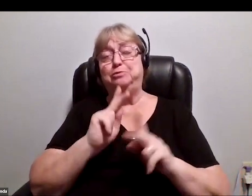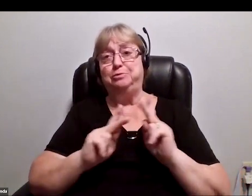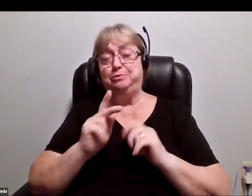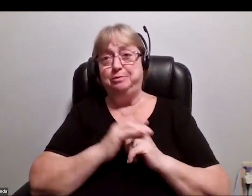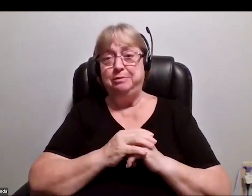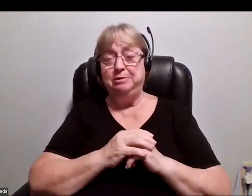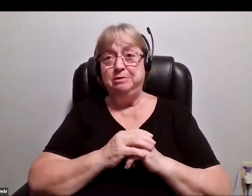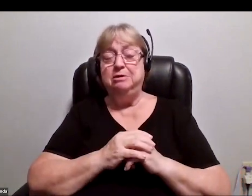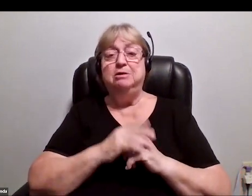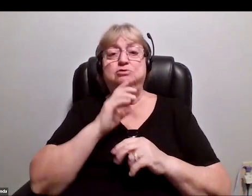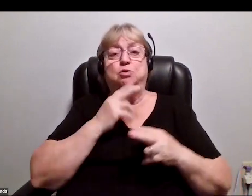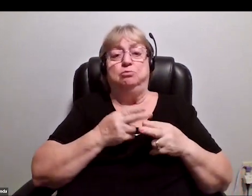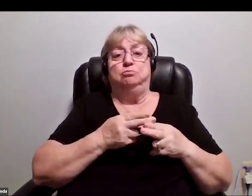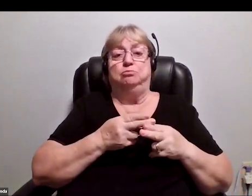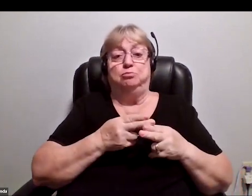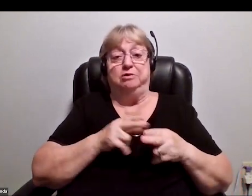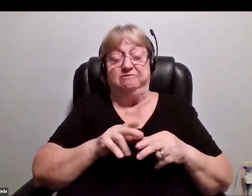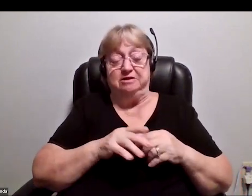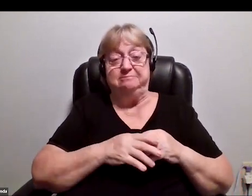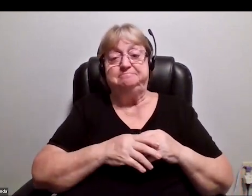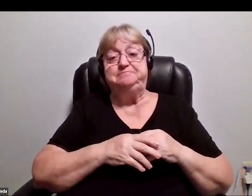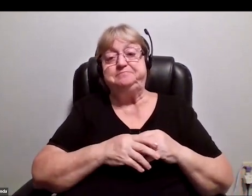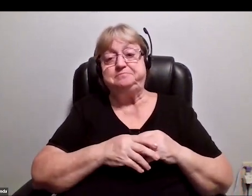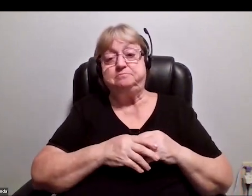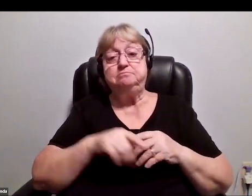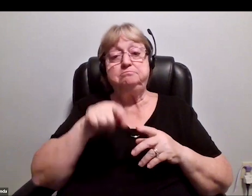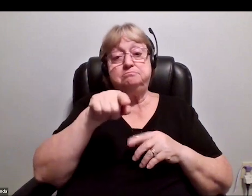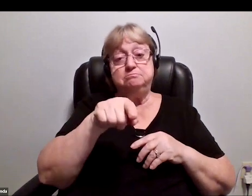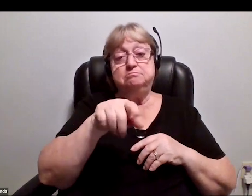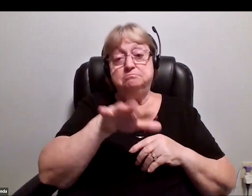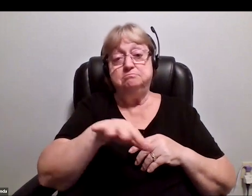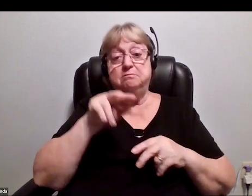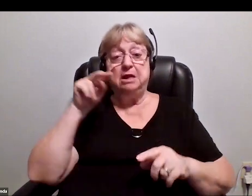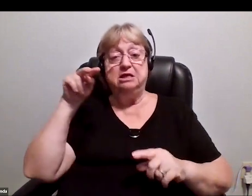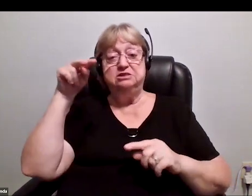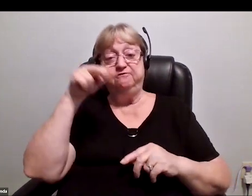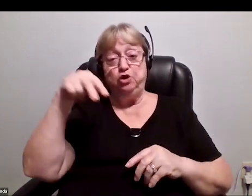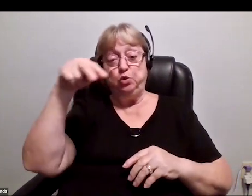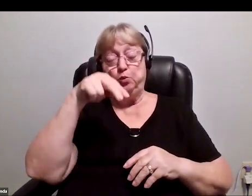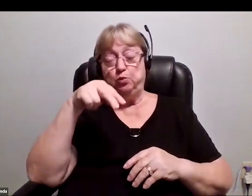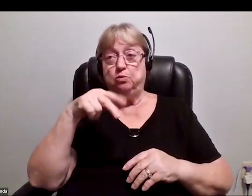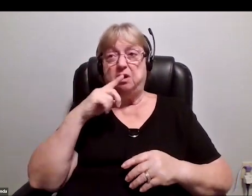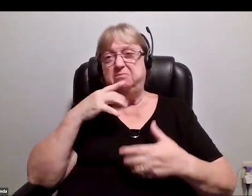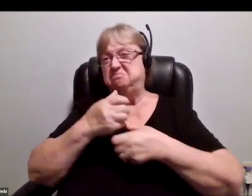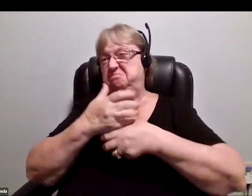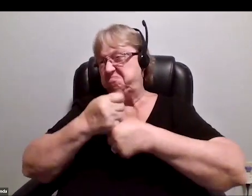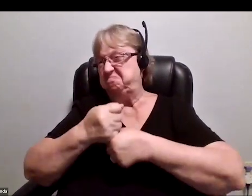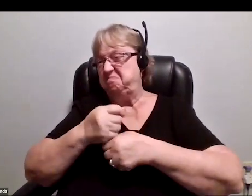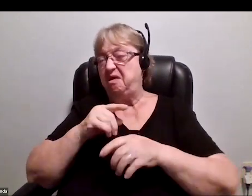Just briefly, this is a little overview of the flight, and then, I have a little video